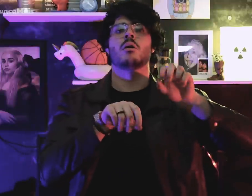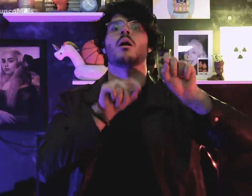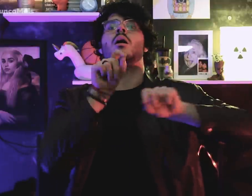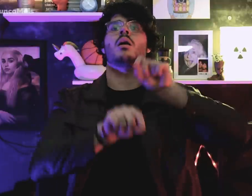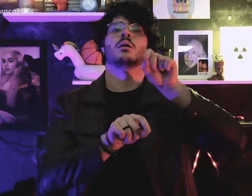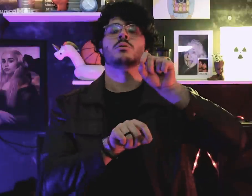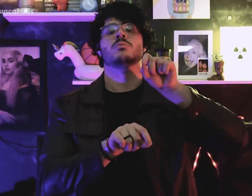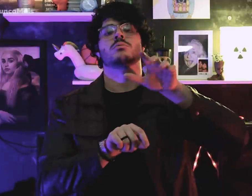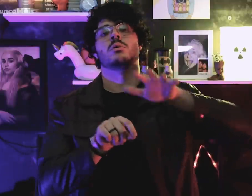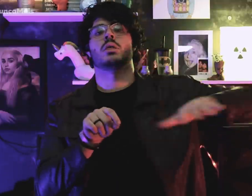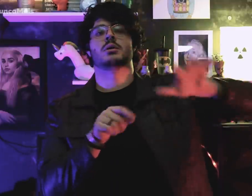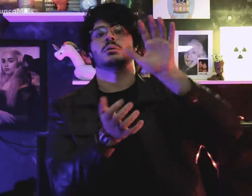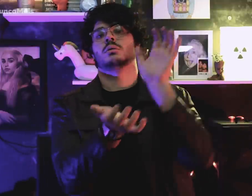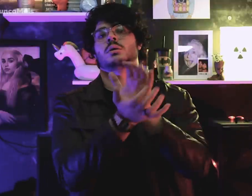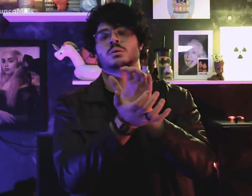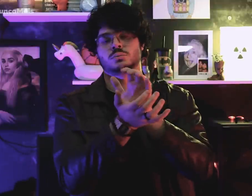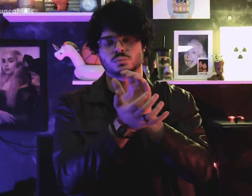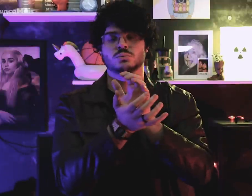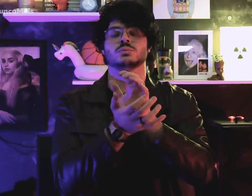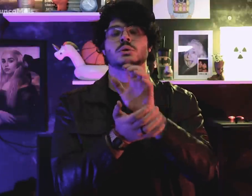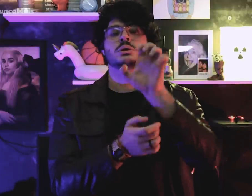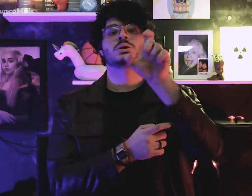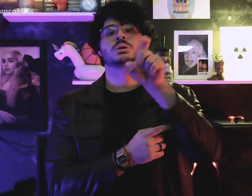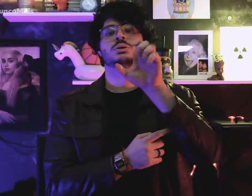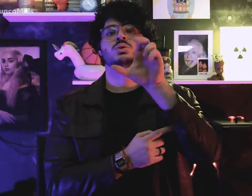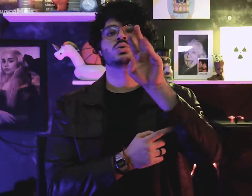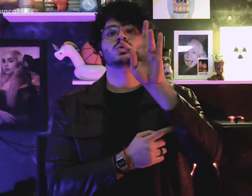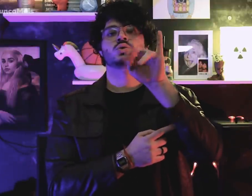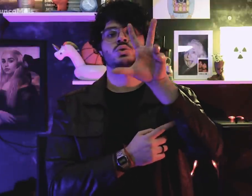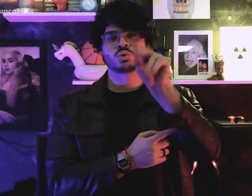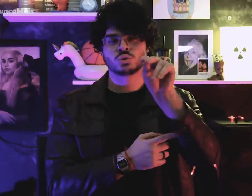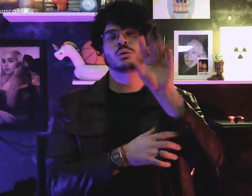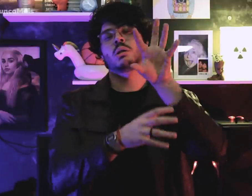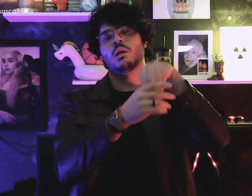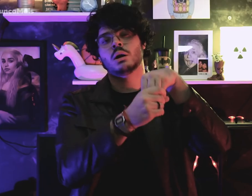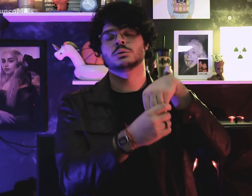by the executive branch, such as: